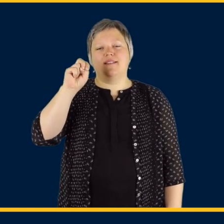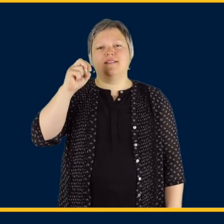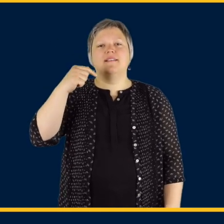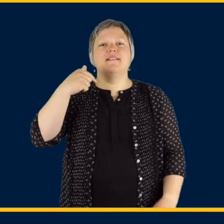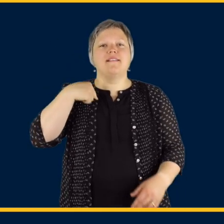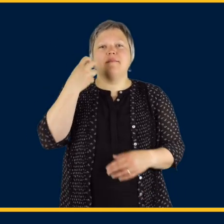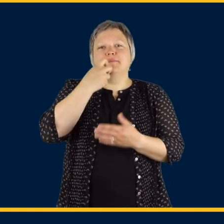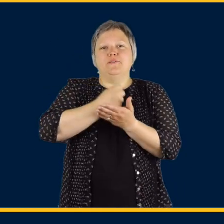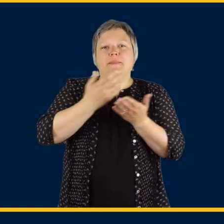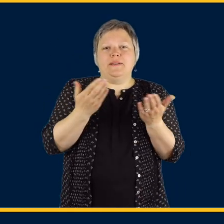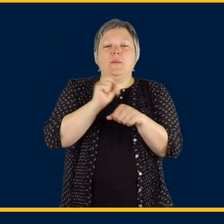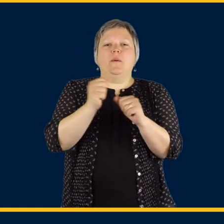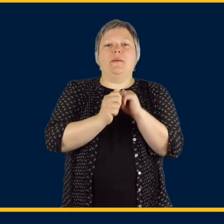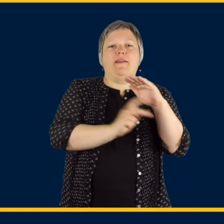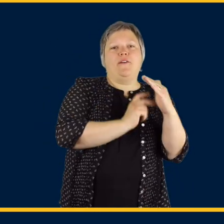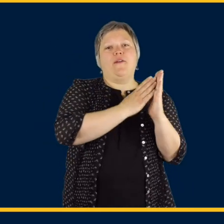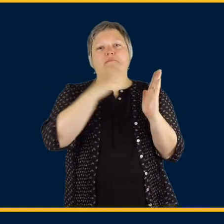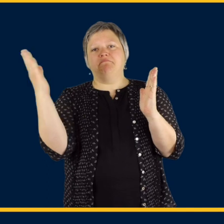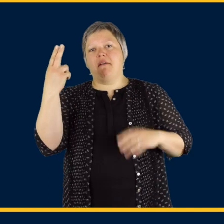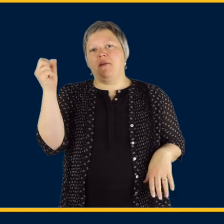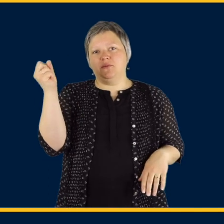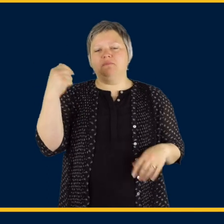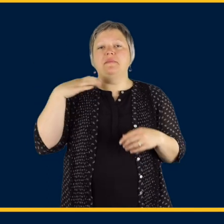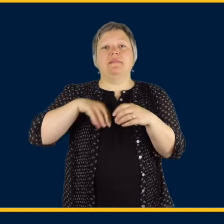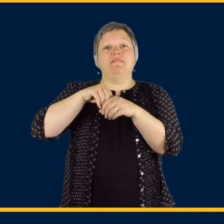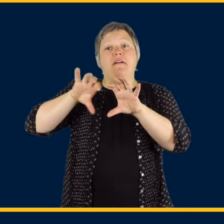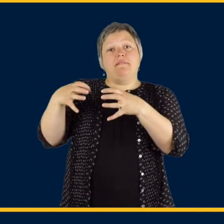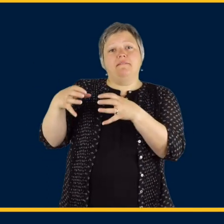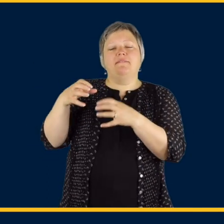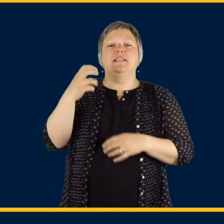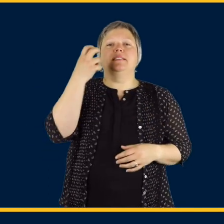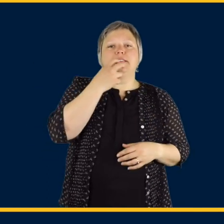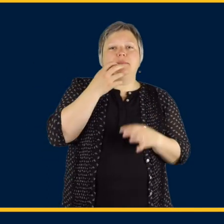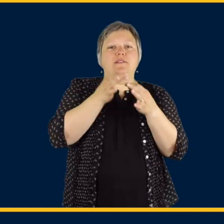School for the Deaf where I work in the main building with students ranging from Kindergarten through High School.